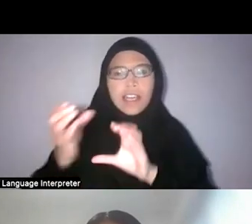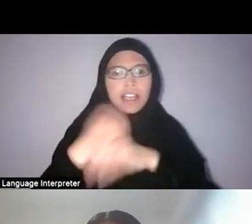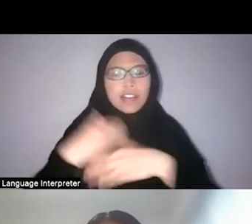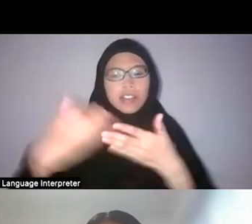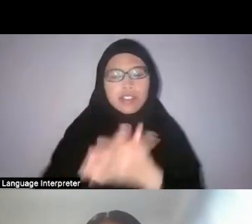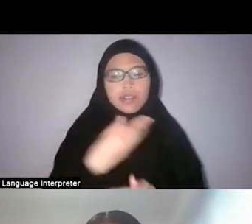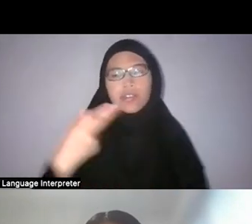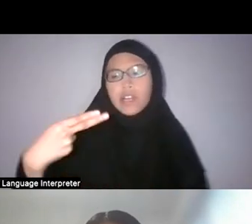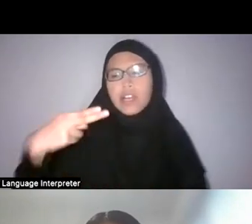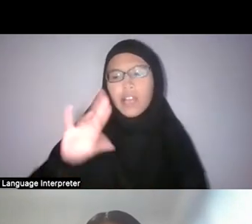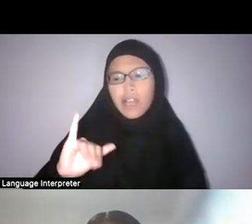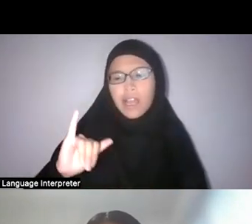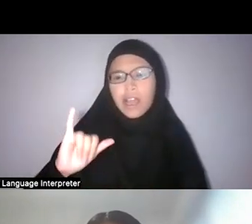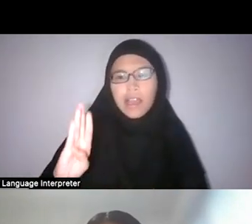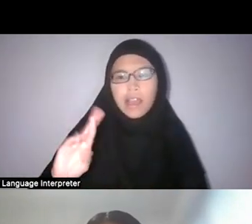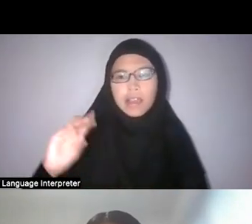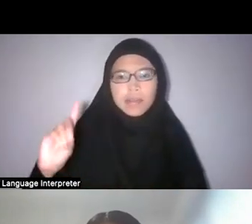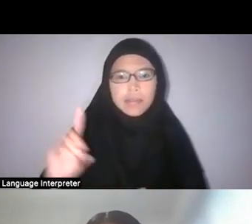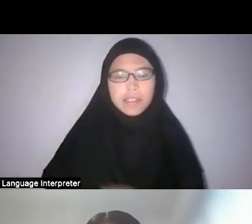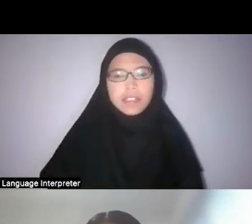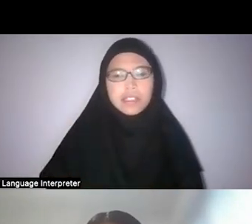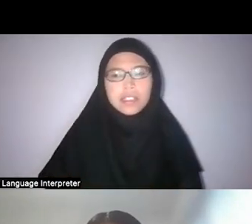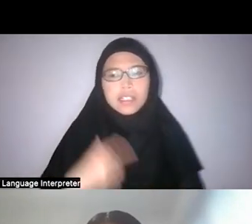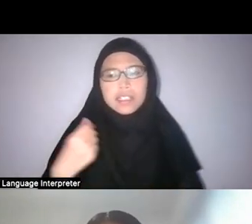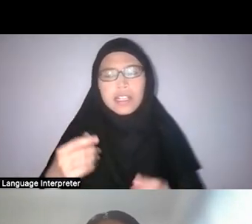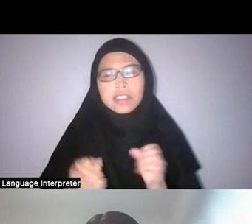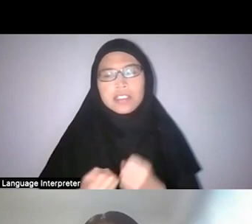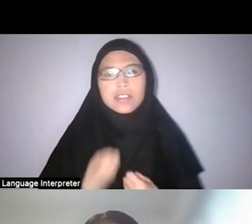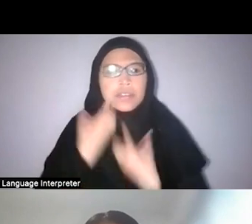which is really an expression of mastery over nature.